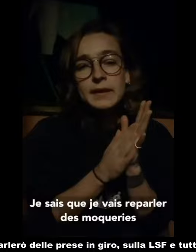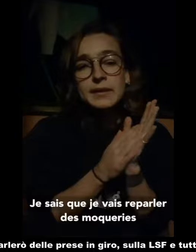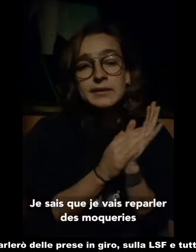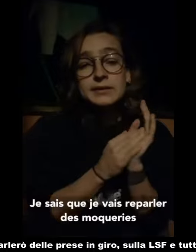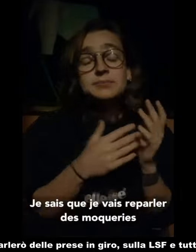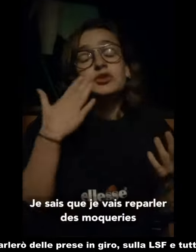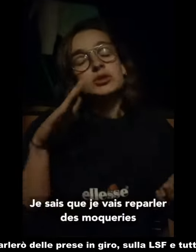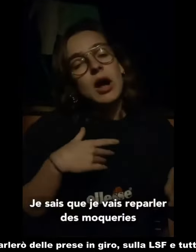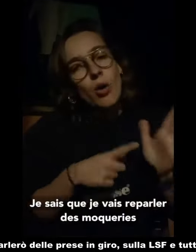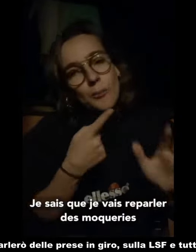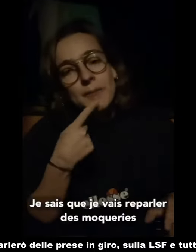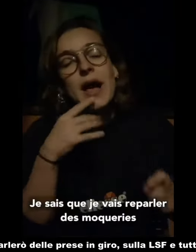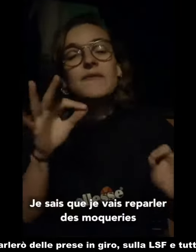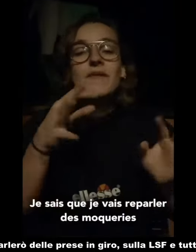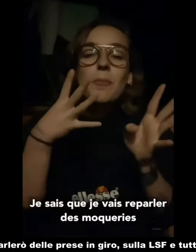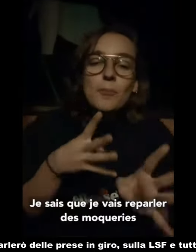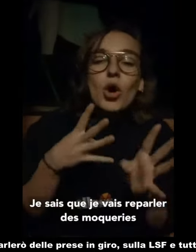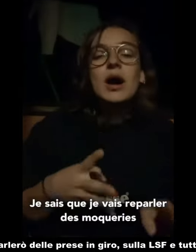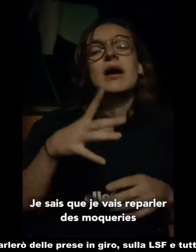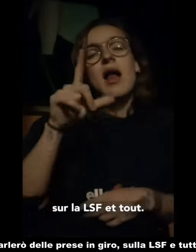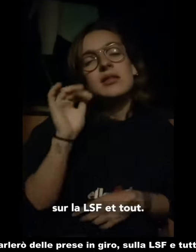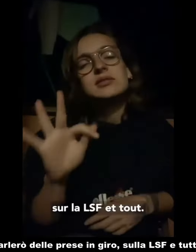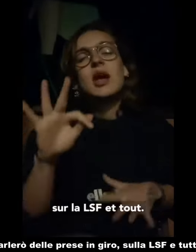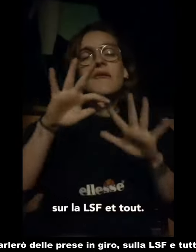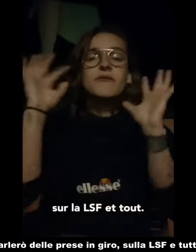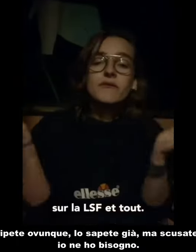I'll talk about the mockery, on LSF and everything